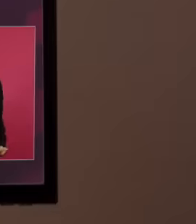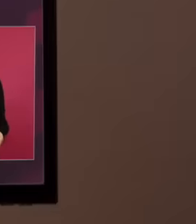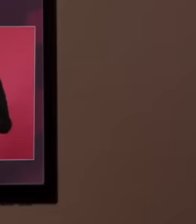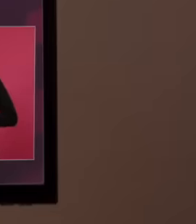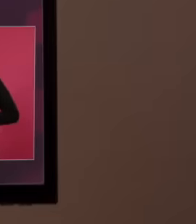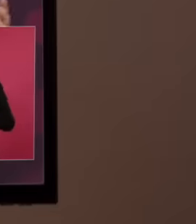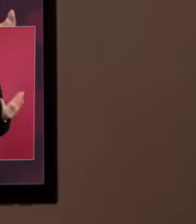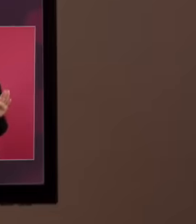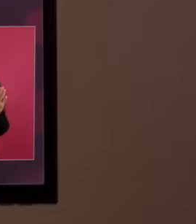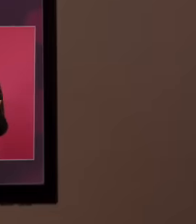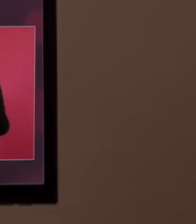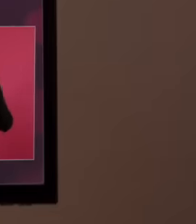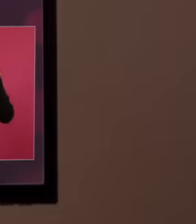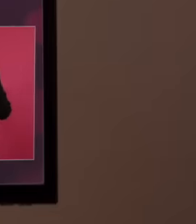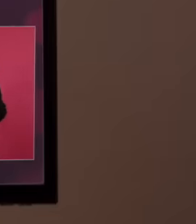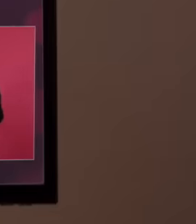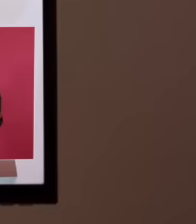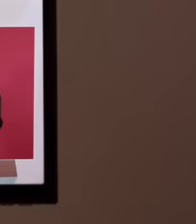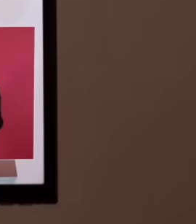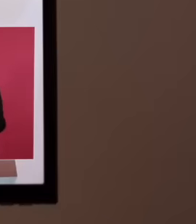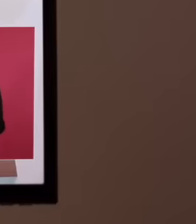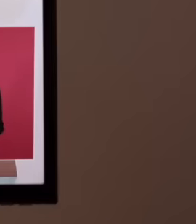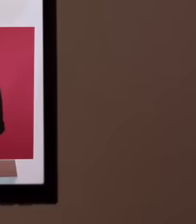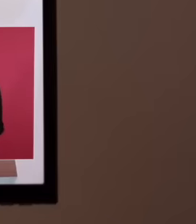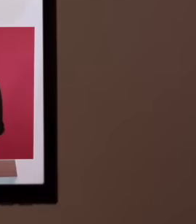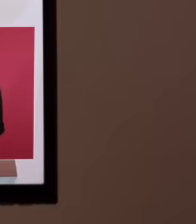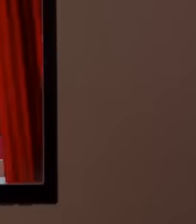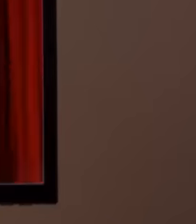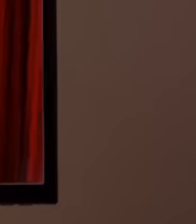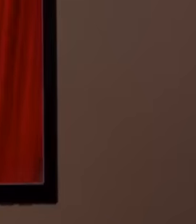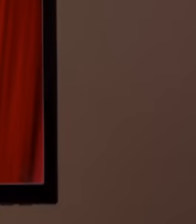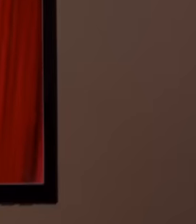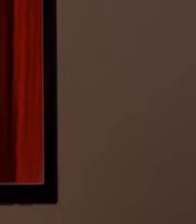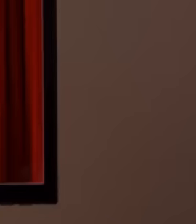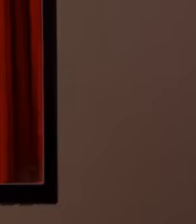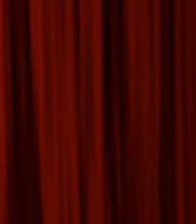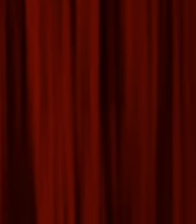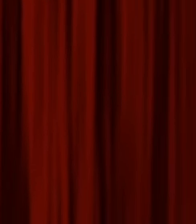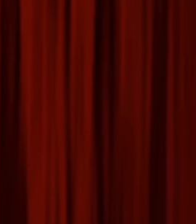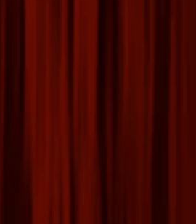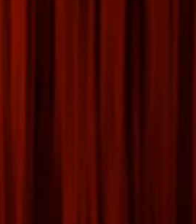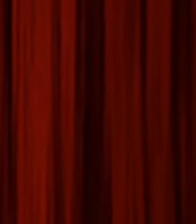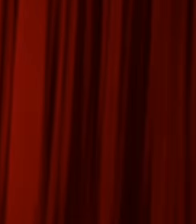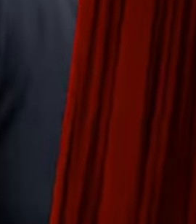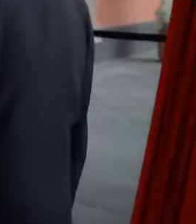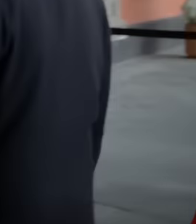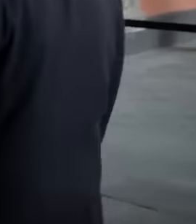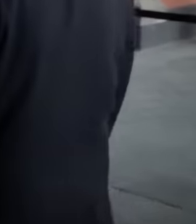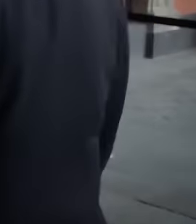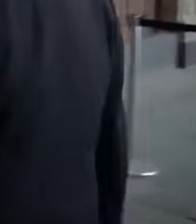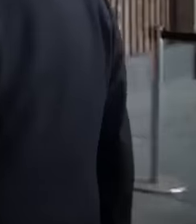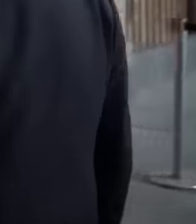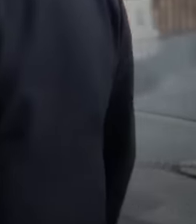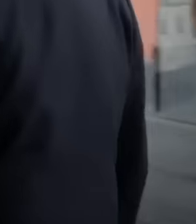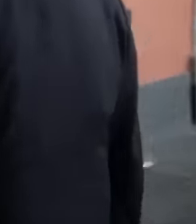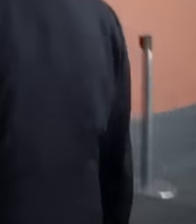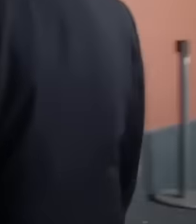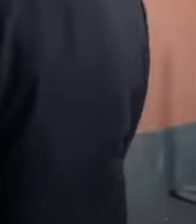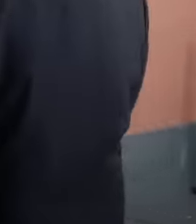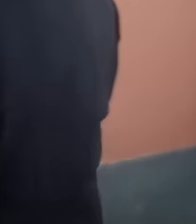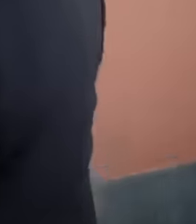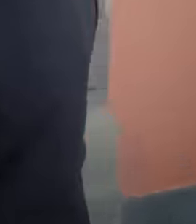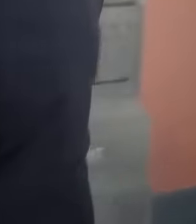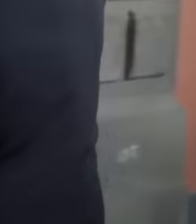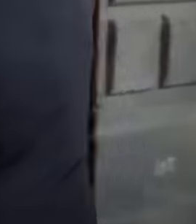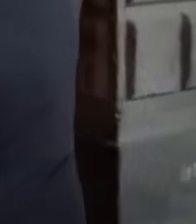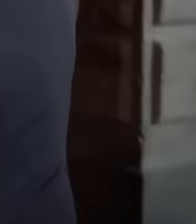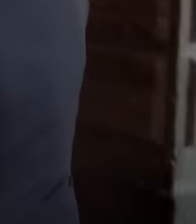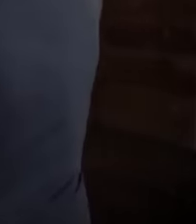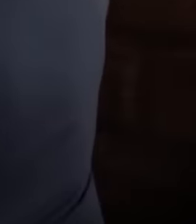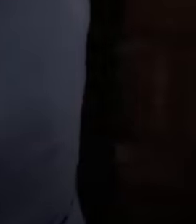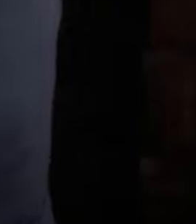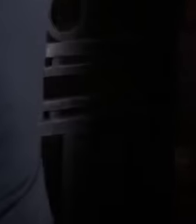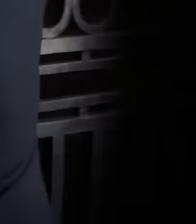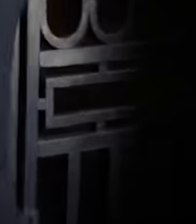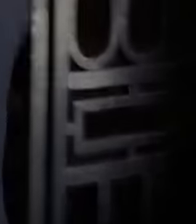The president of Mexico Andrés Manuel López Obrador is preparing to leave